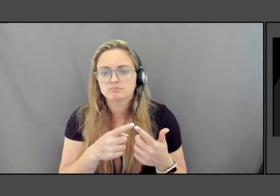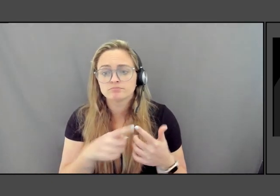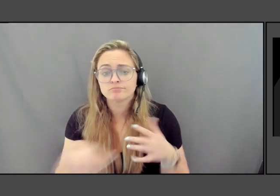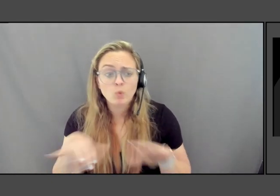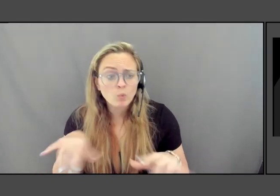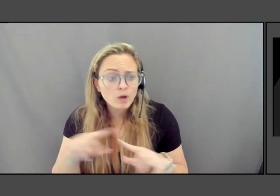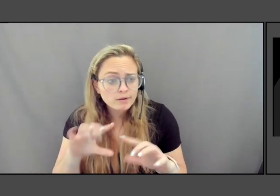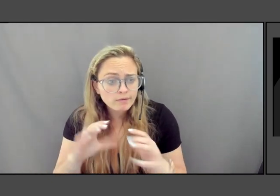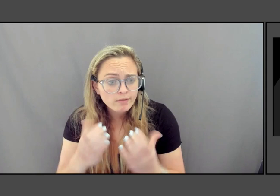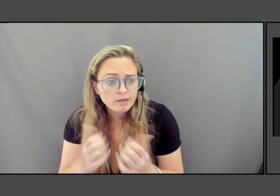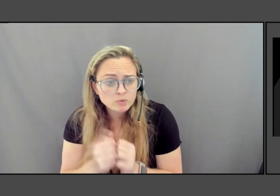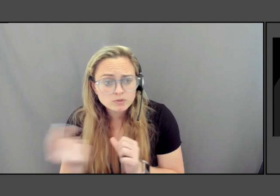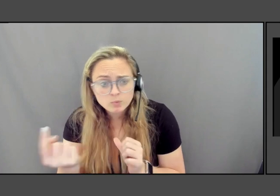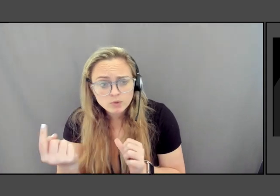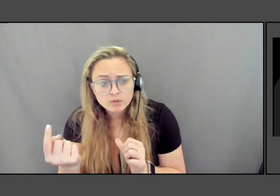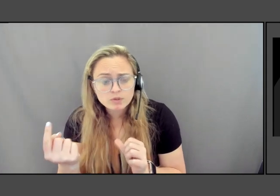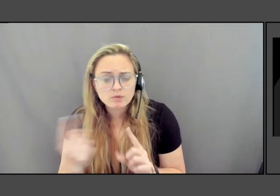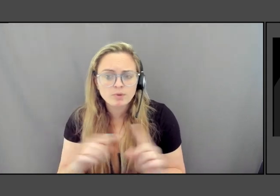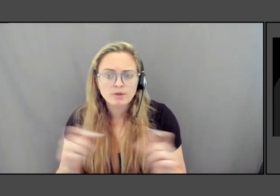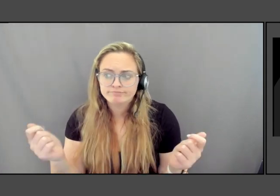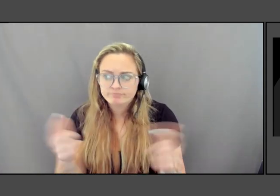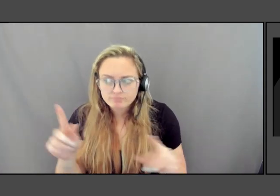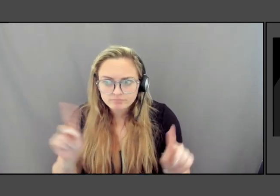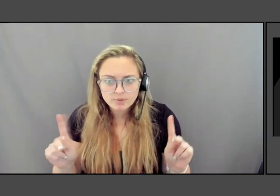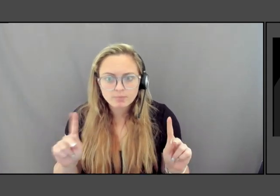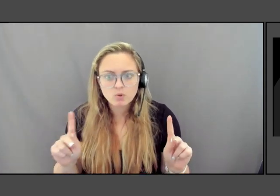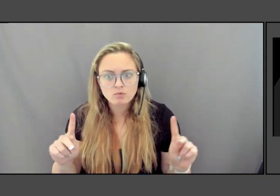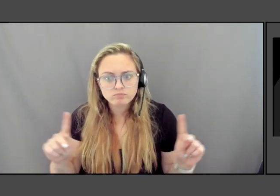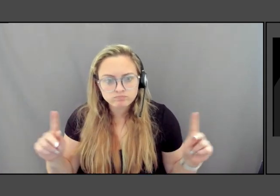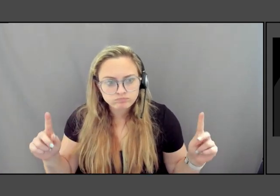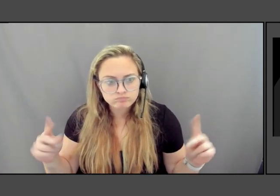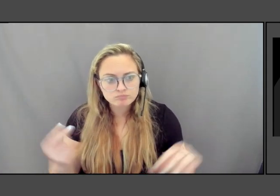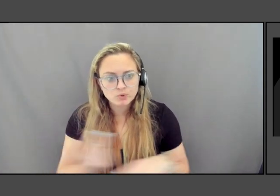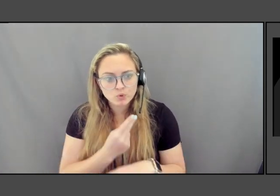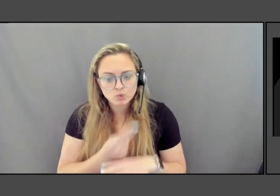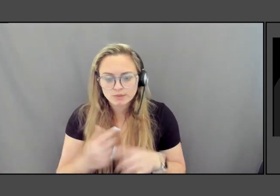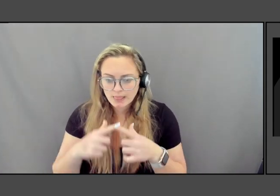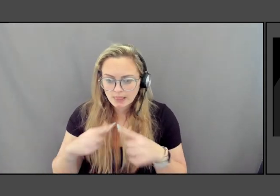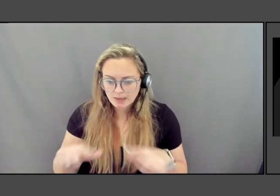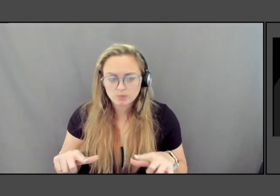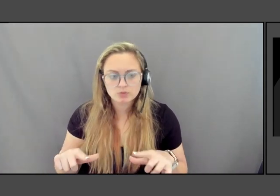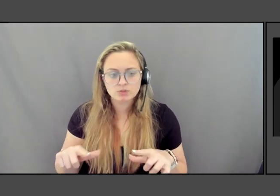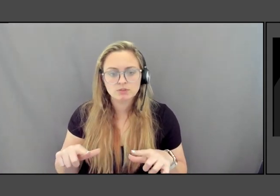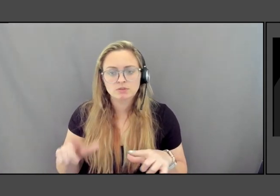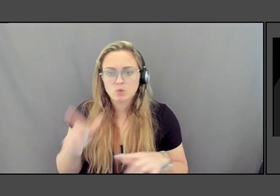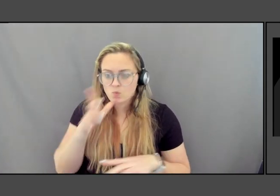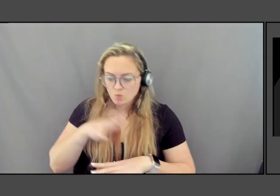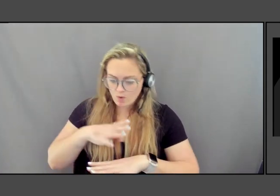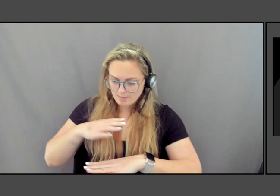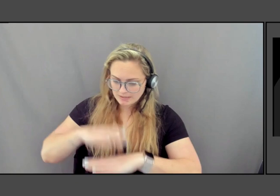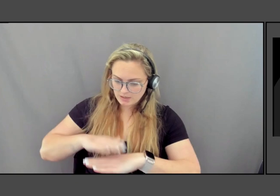But everyone, came to use the language of that new memorial.